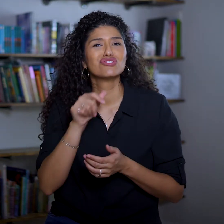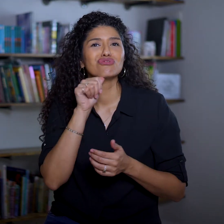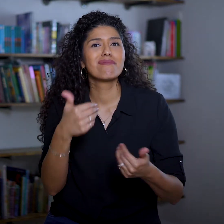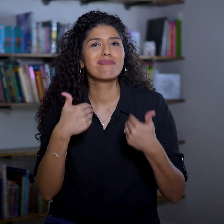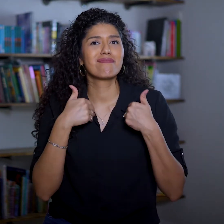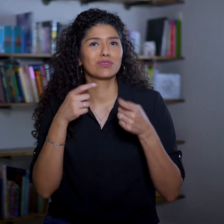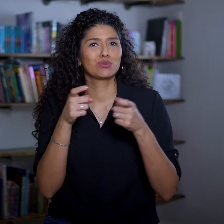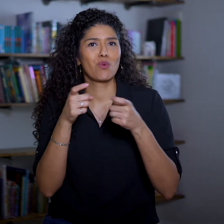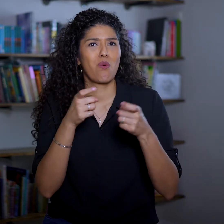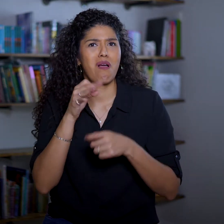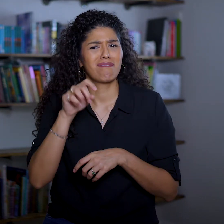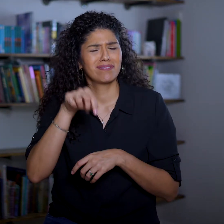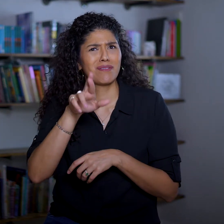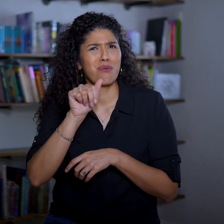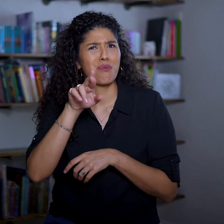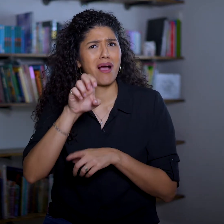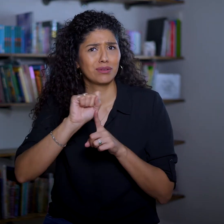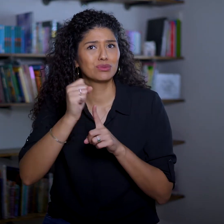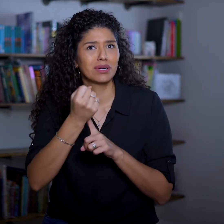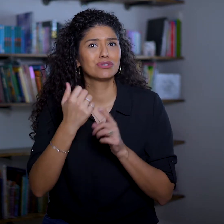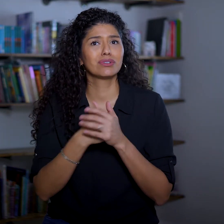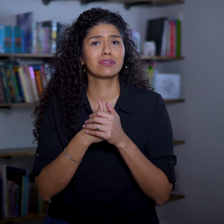this rare occurrence is outside of her control.